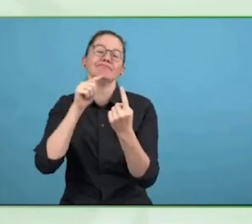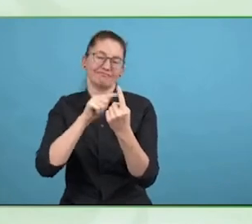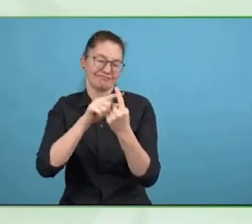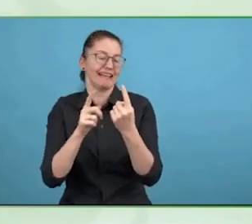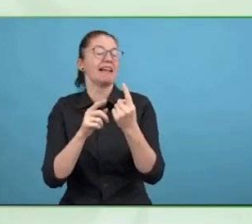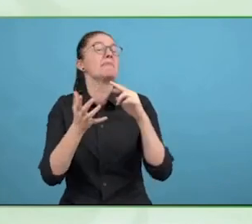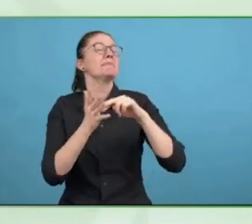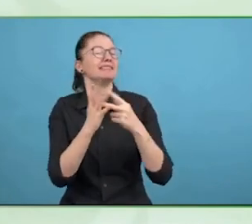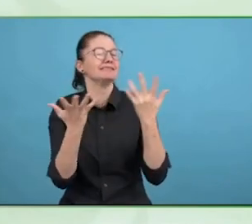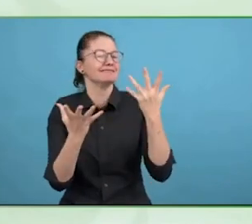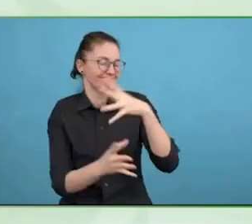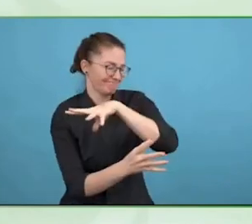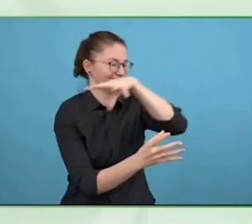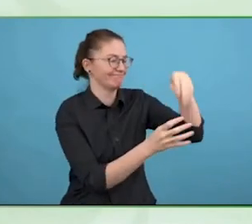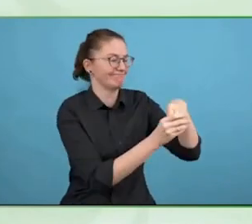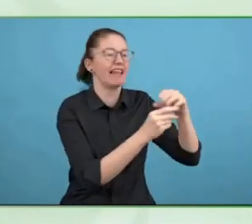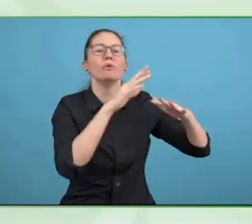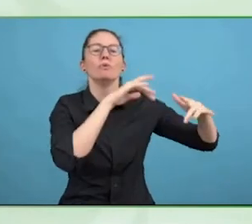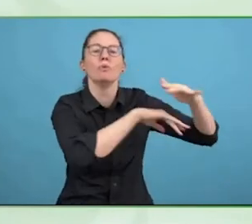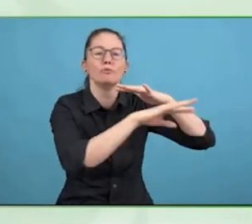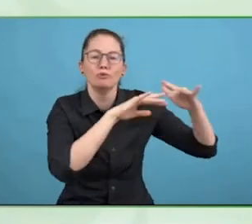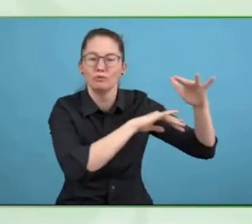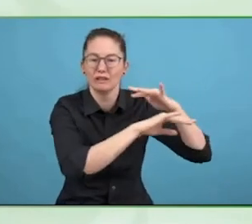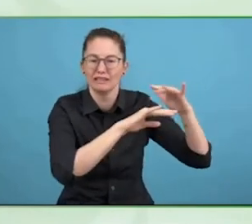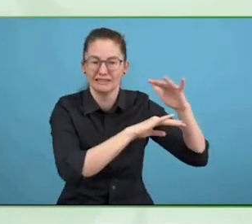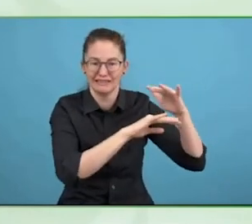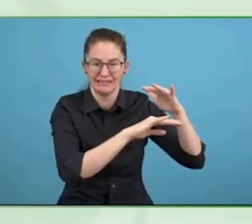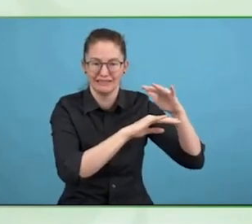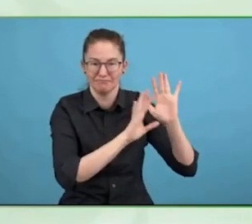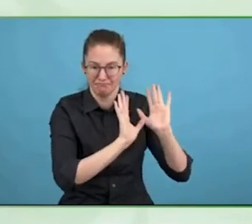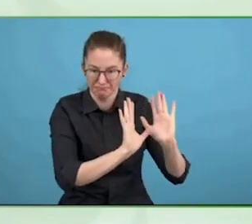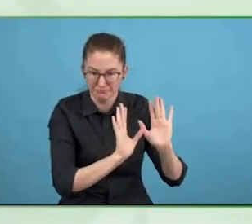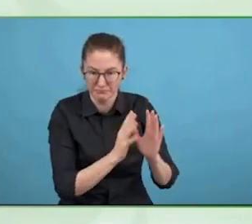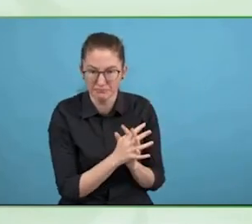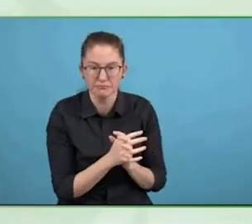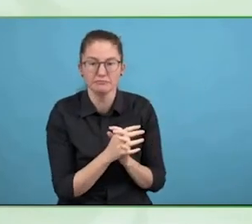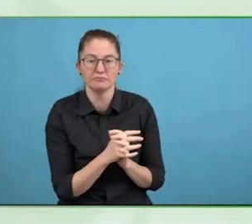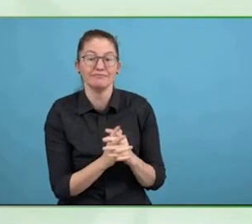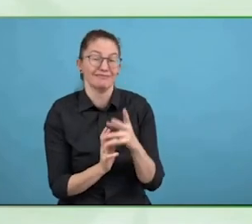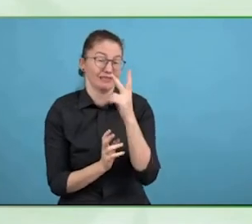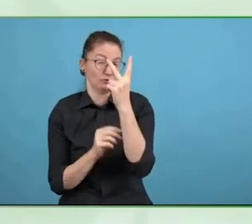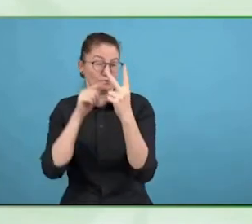That is not independence in the disability studies world.